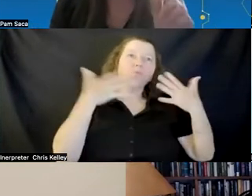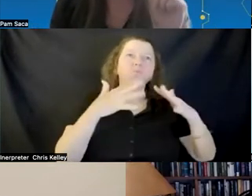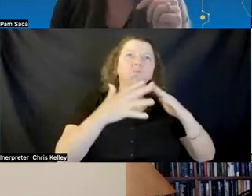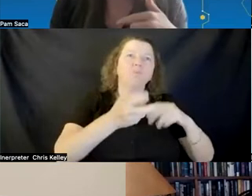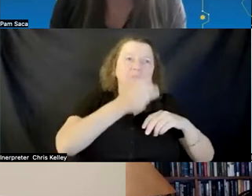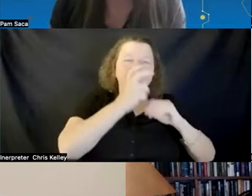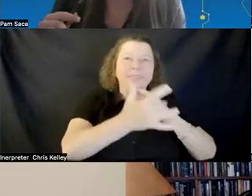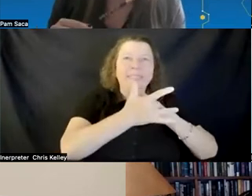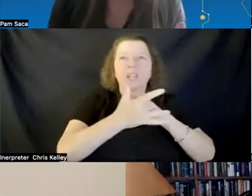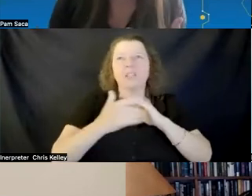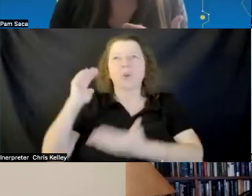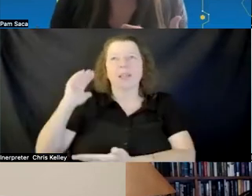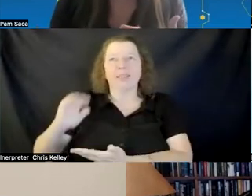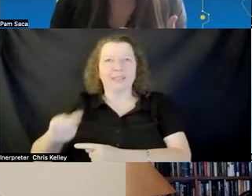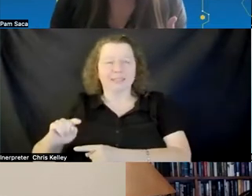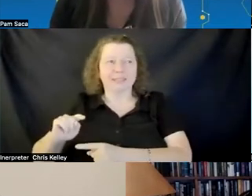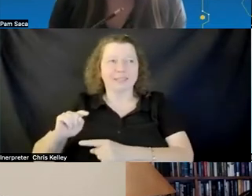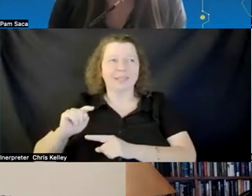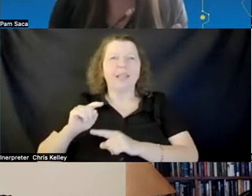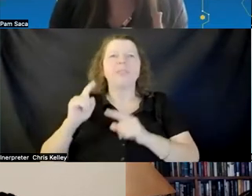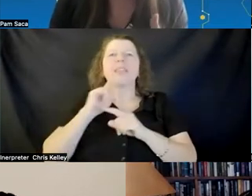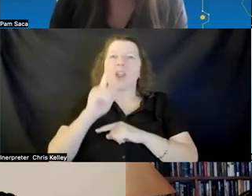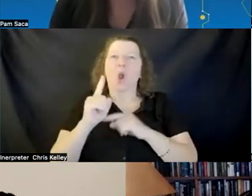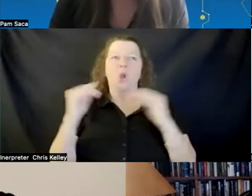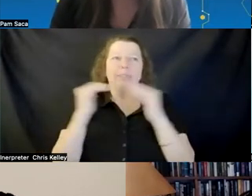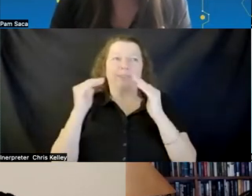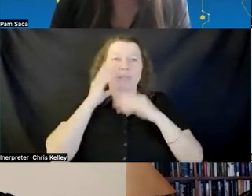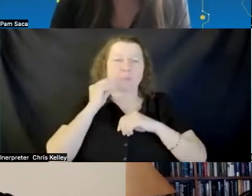so if you're always going back to your learning objectives or your learner personas that you may